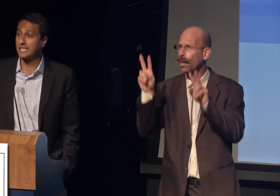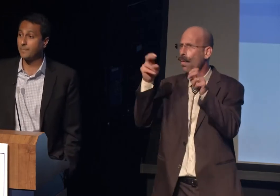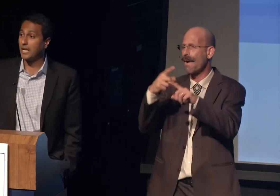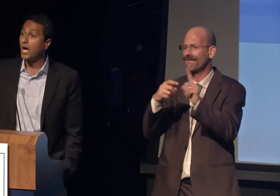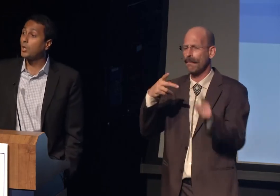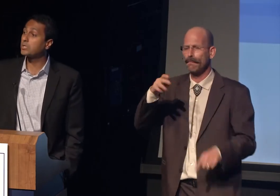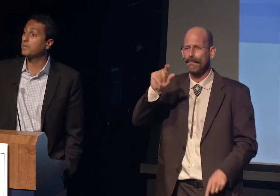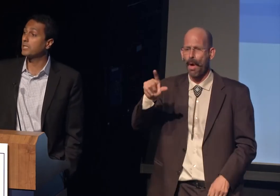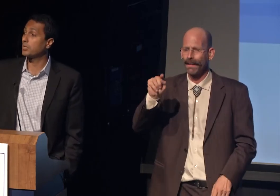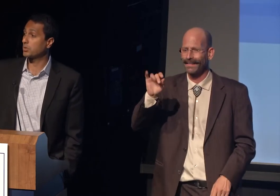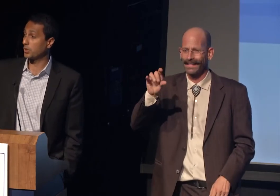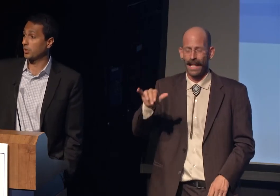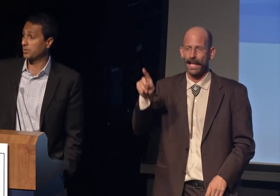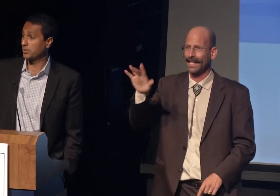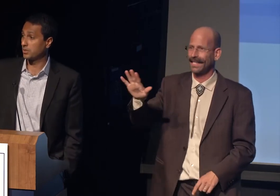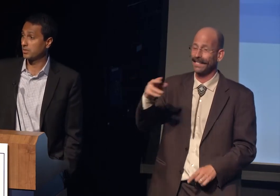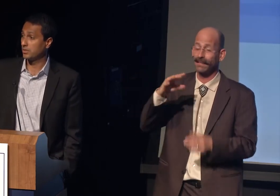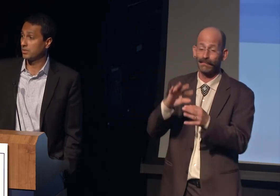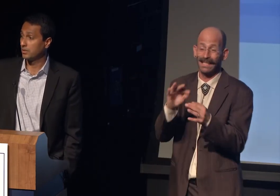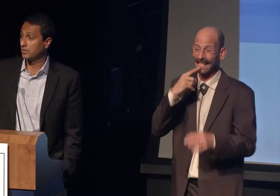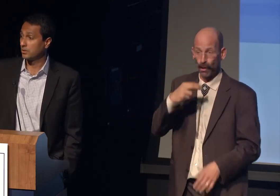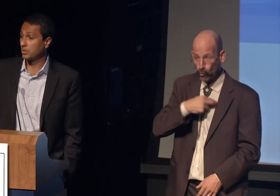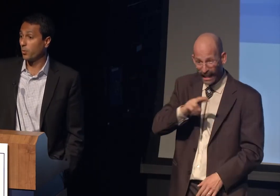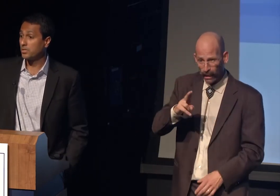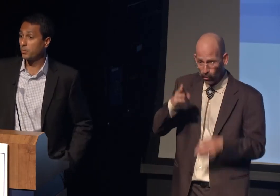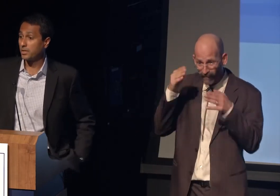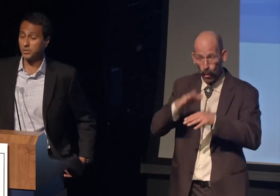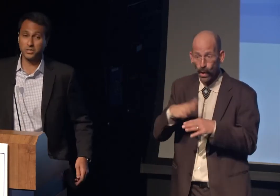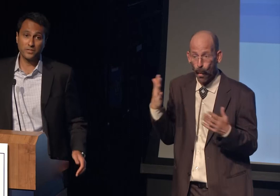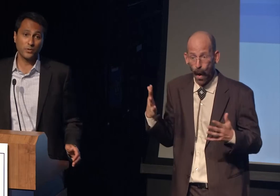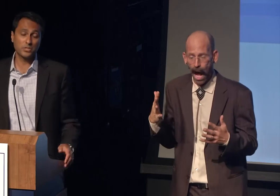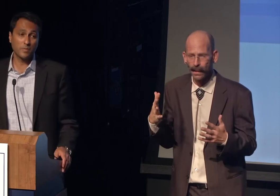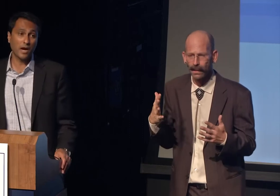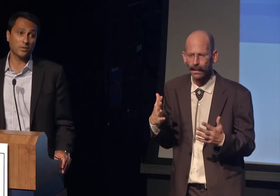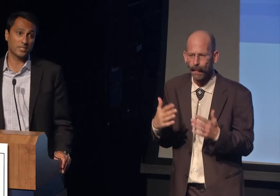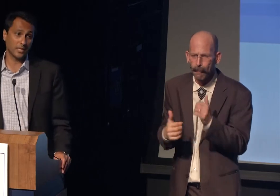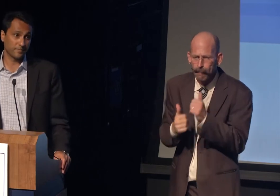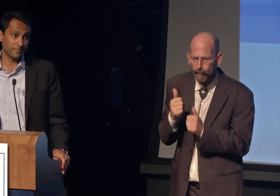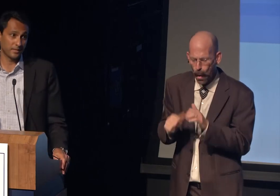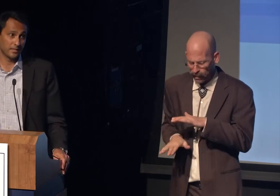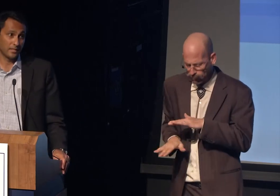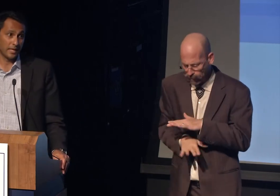is about ultimate concerns. So what's a religiously diverse democracy?